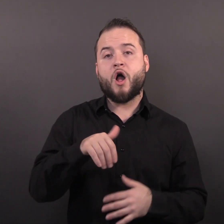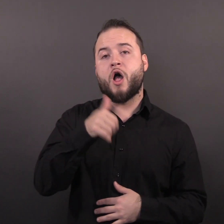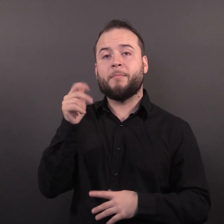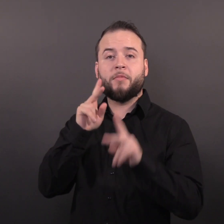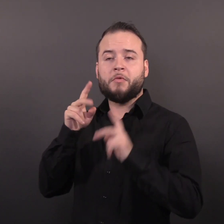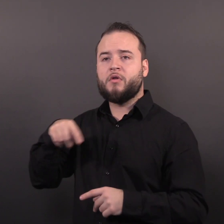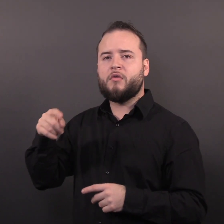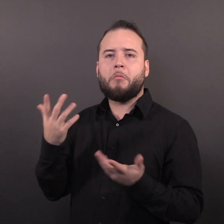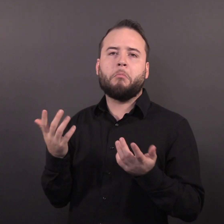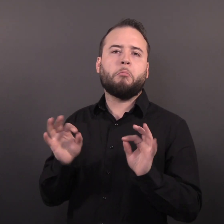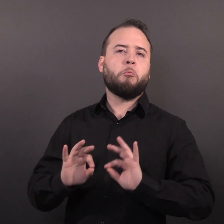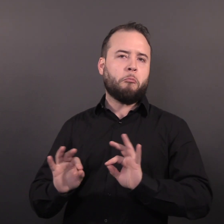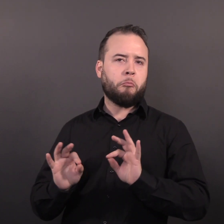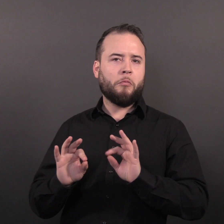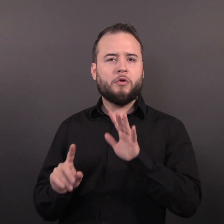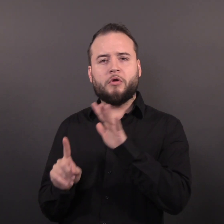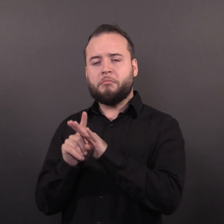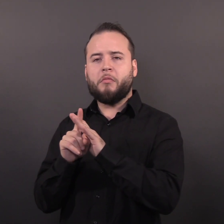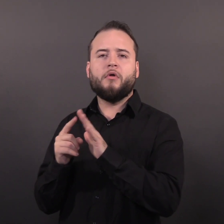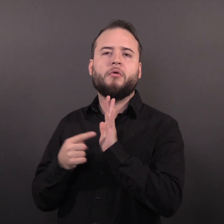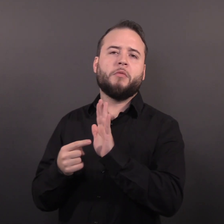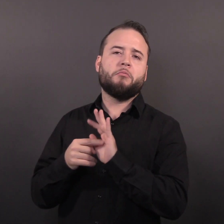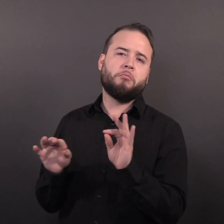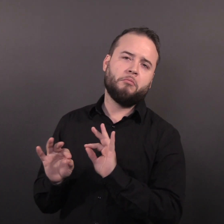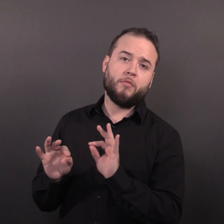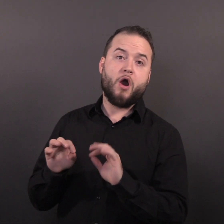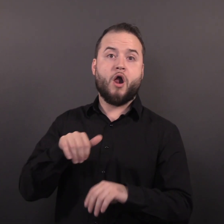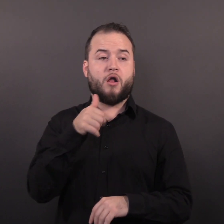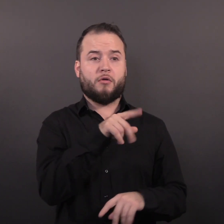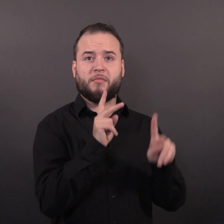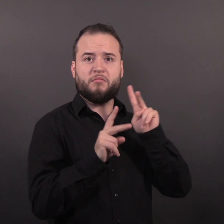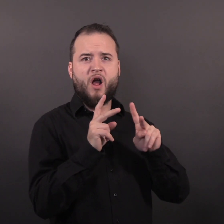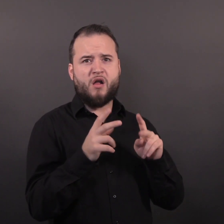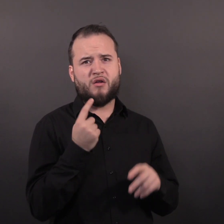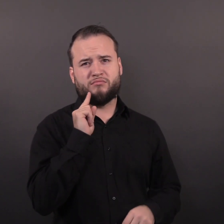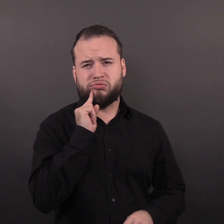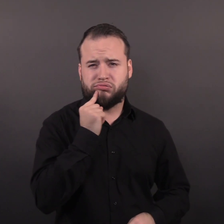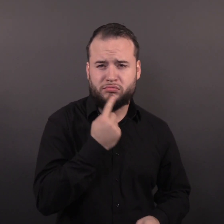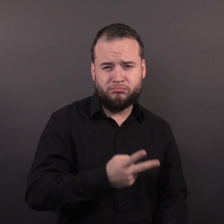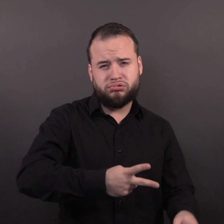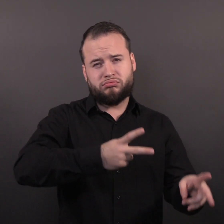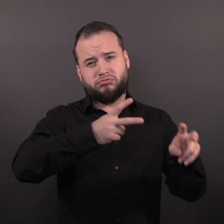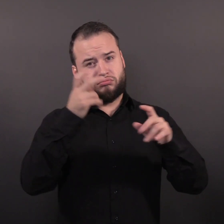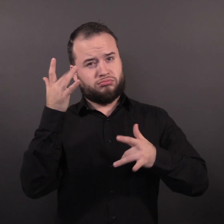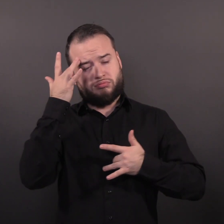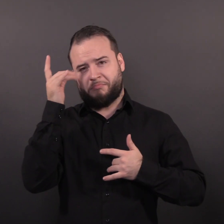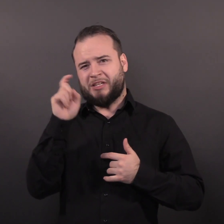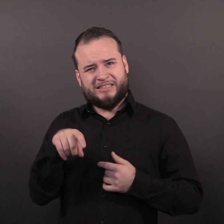others may develop more serious illness and need care in a health facility. Anyone who